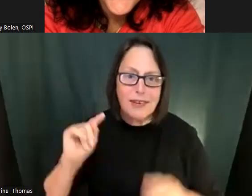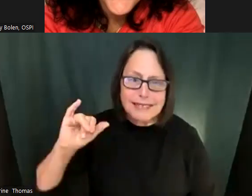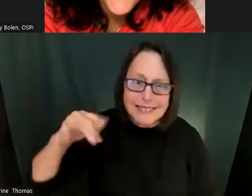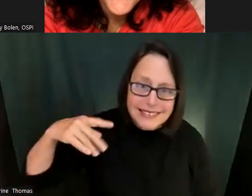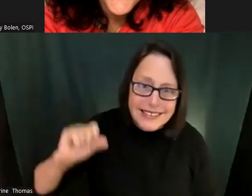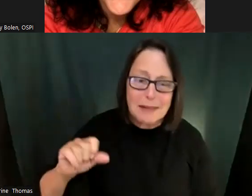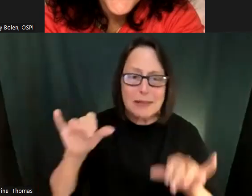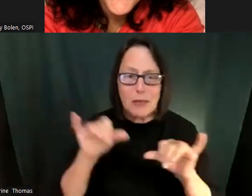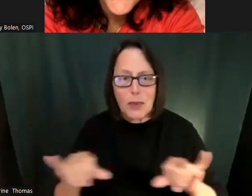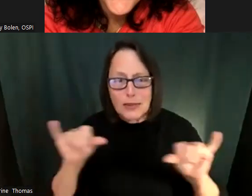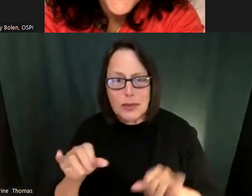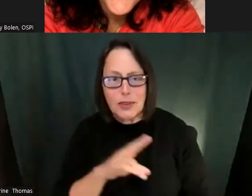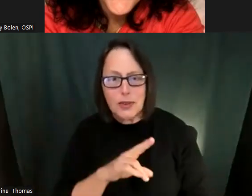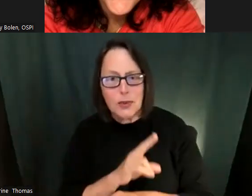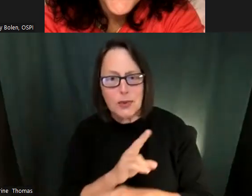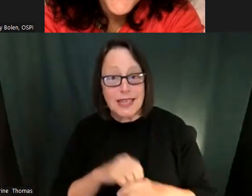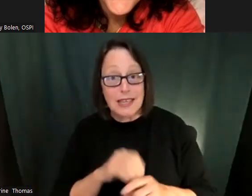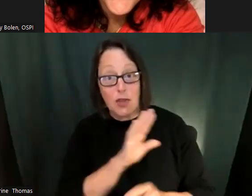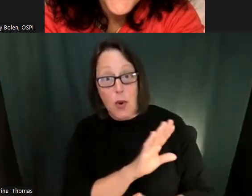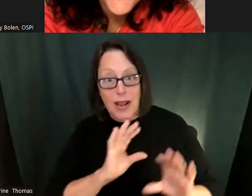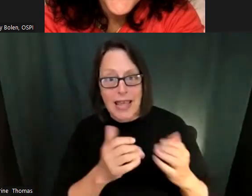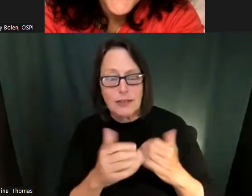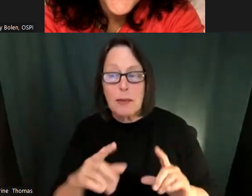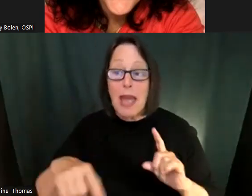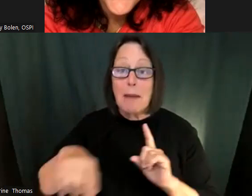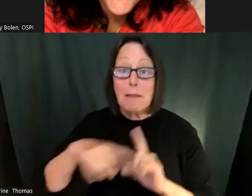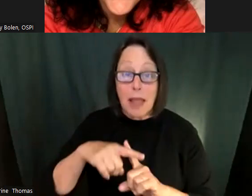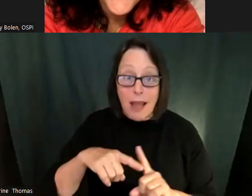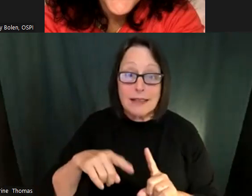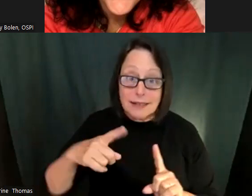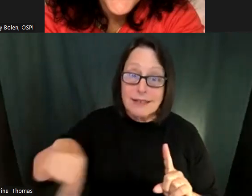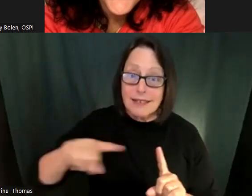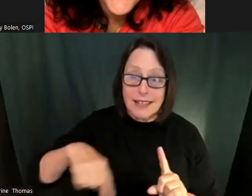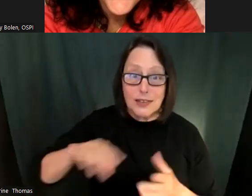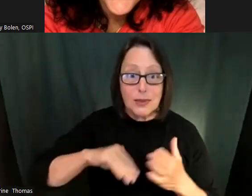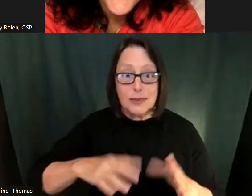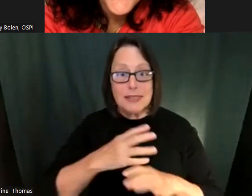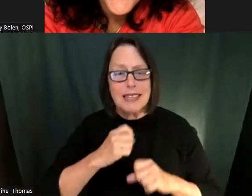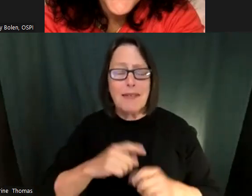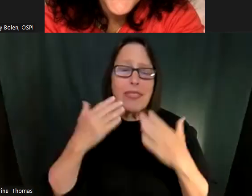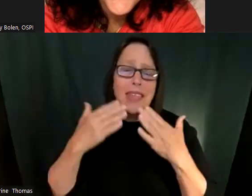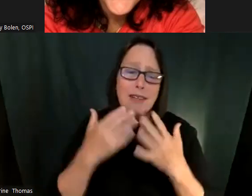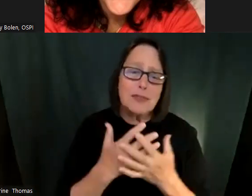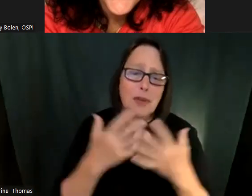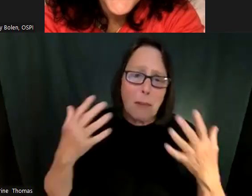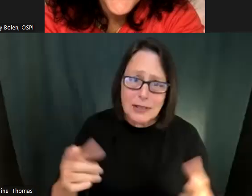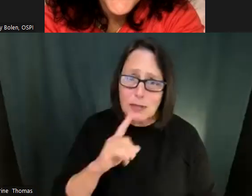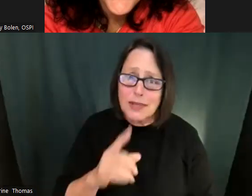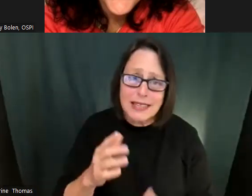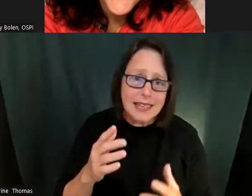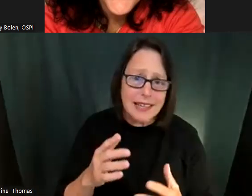Item like being in and wishing that I could have been a student in your classroom. So we really appreciate you sharing.